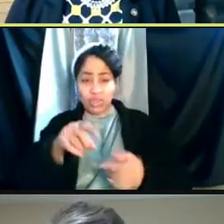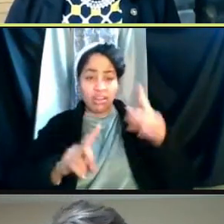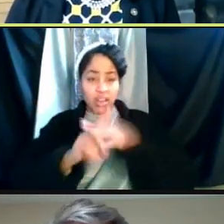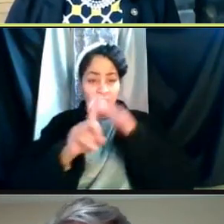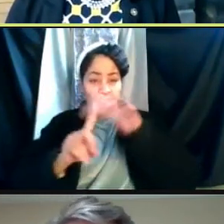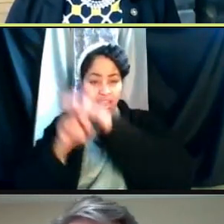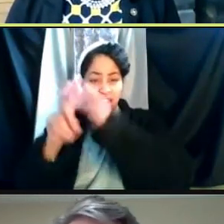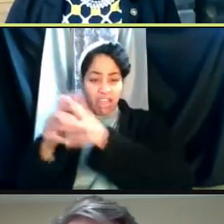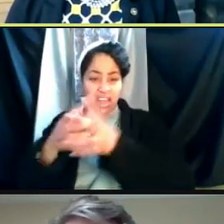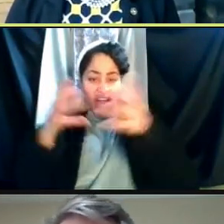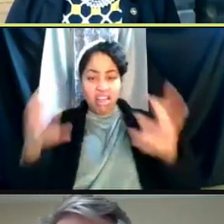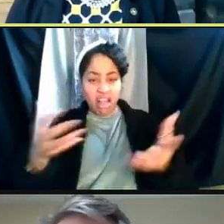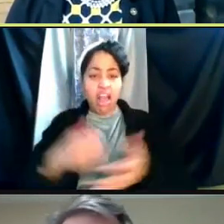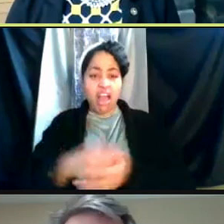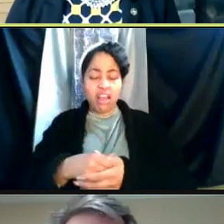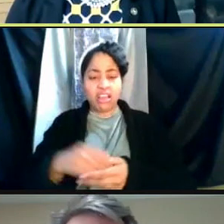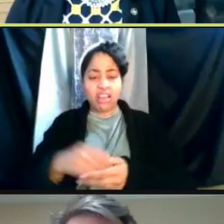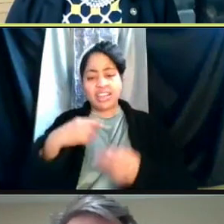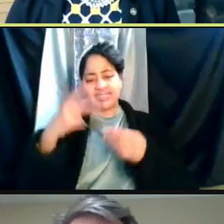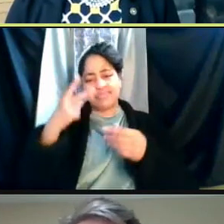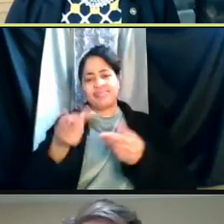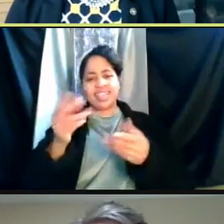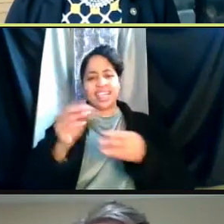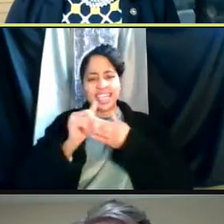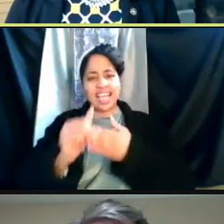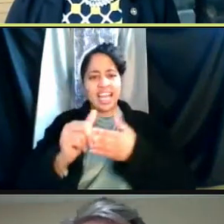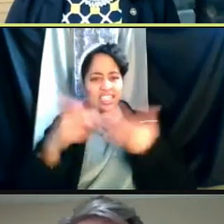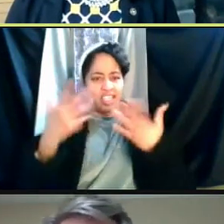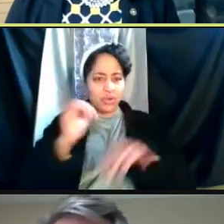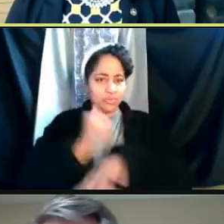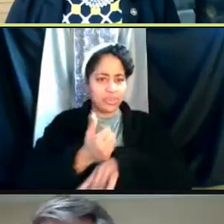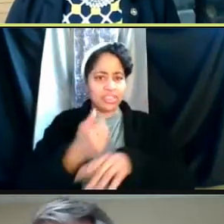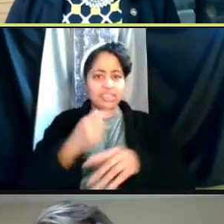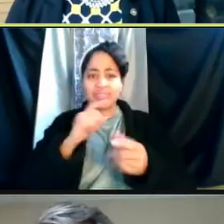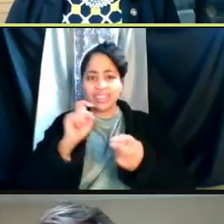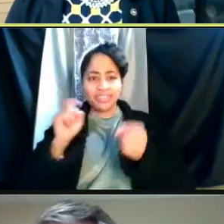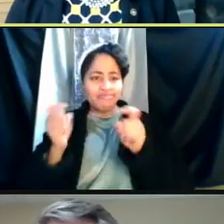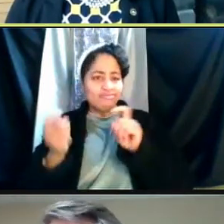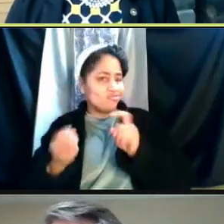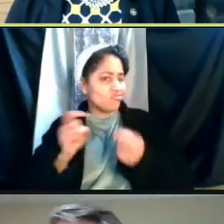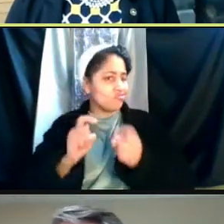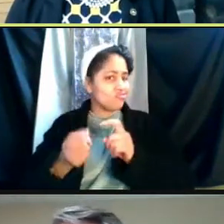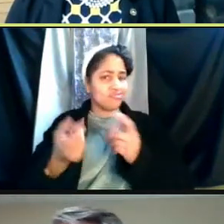And obviously the guidance from the CDC is evolving and changing. And I think this is something that we're gonna hear